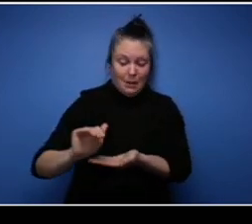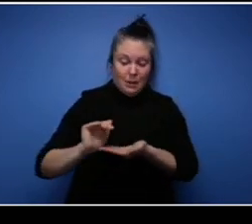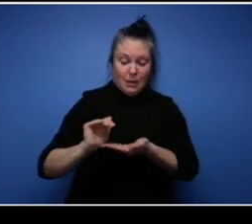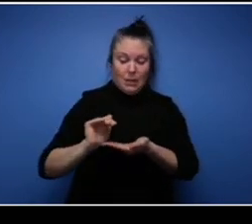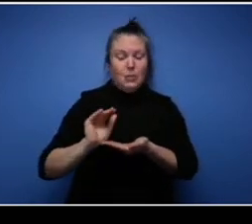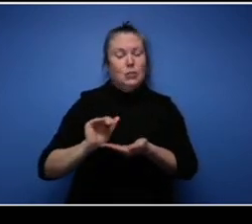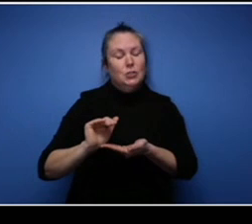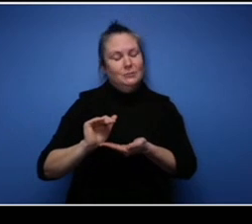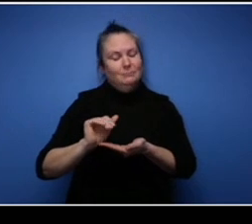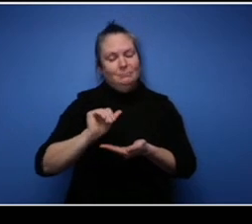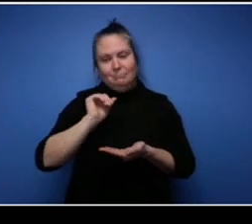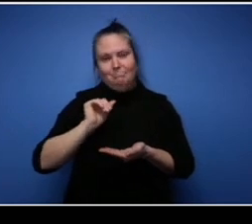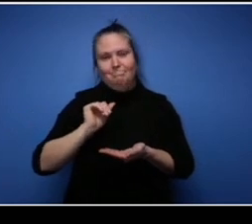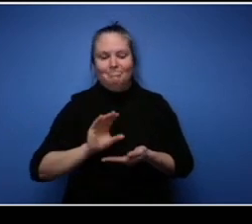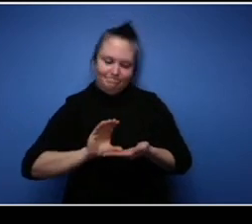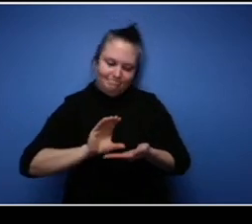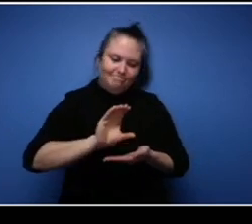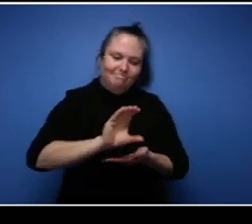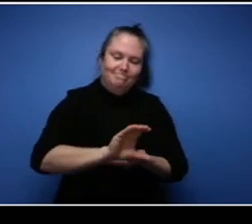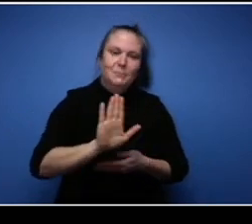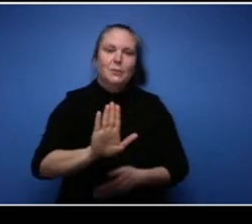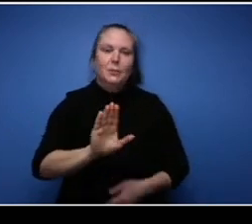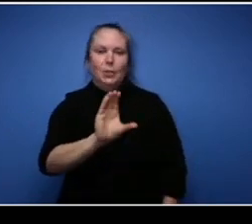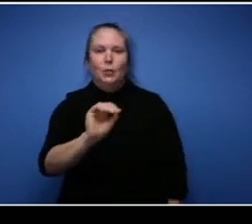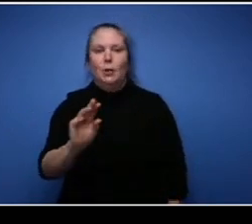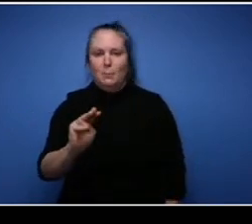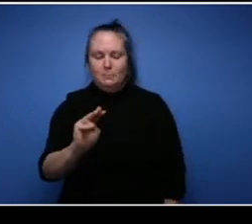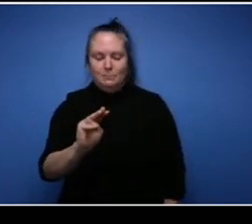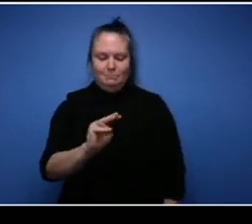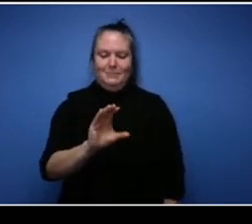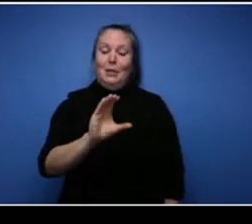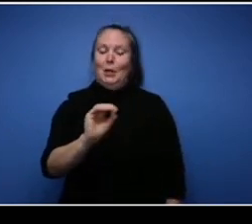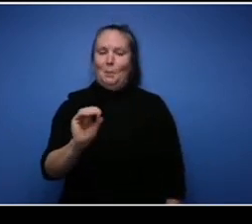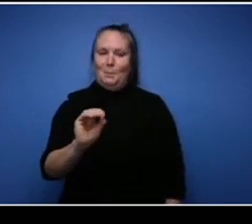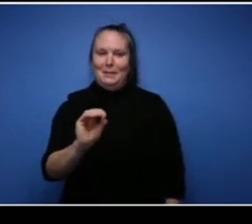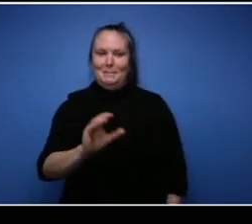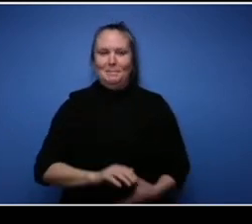it. Like I said get plenty of rest and if you need help, oh one more thing find a mentor.